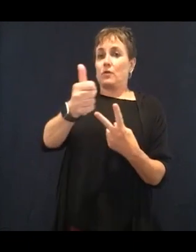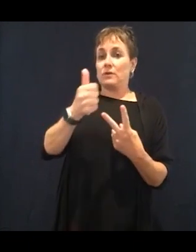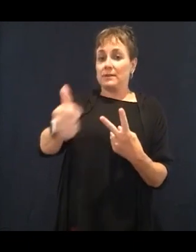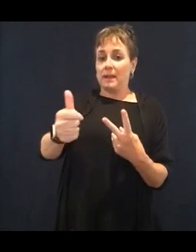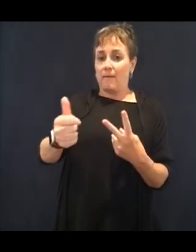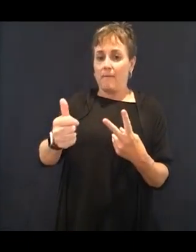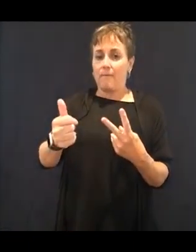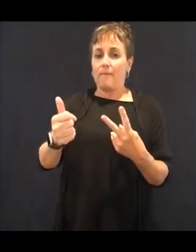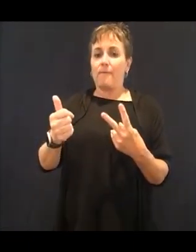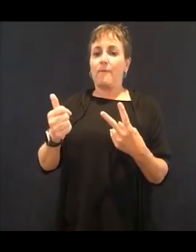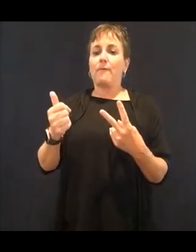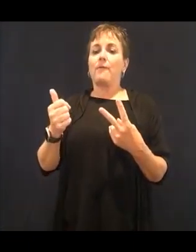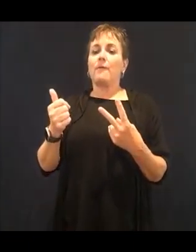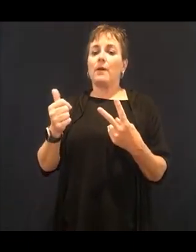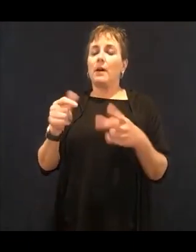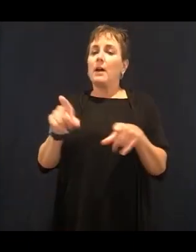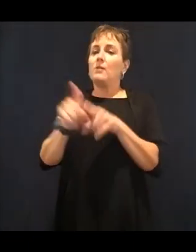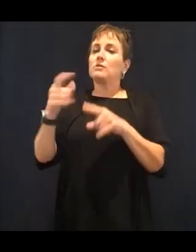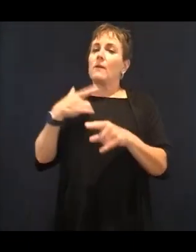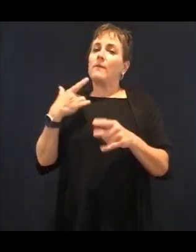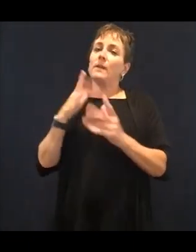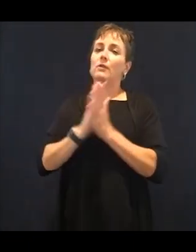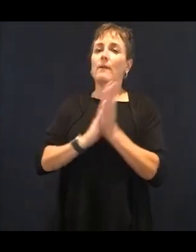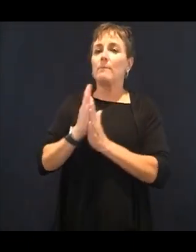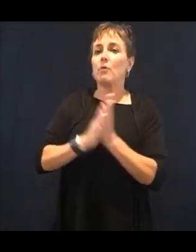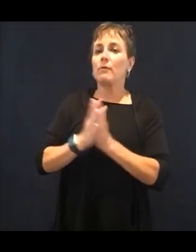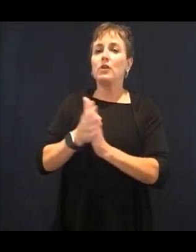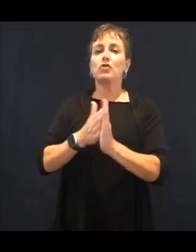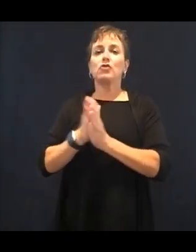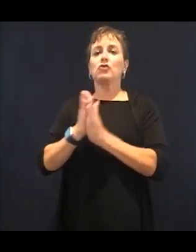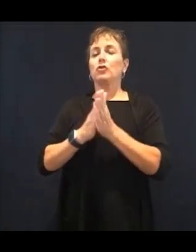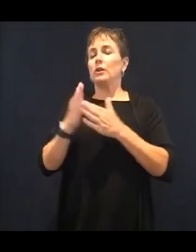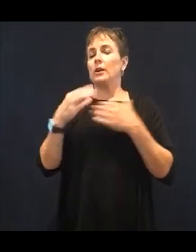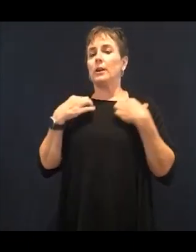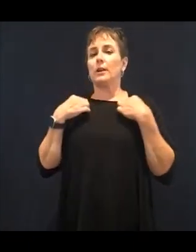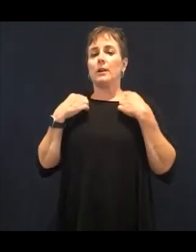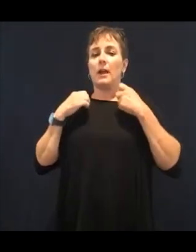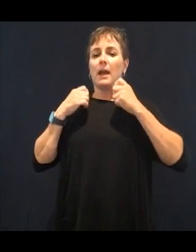we have some hope there, because a lot of our food depletes us in a way where it will